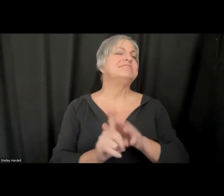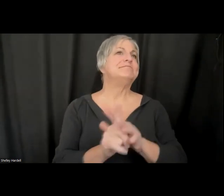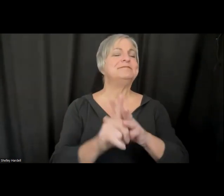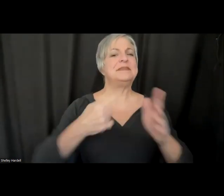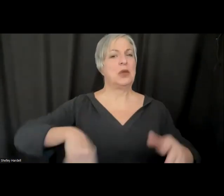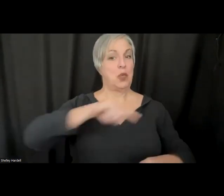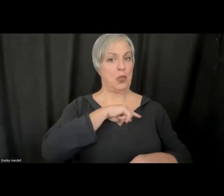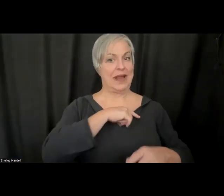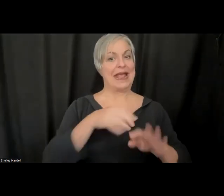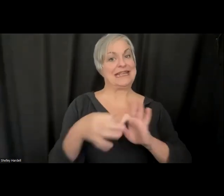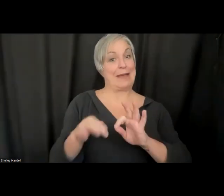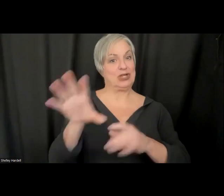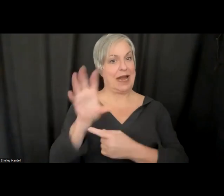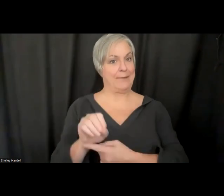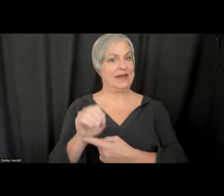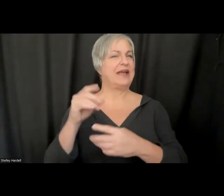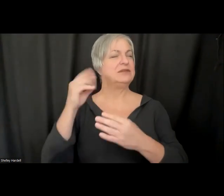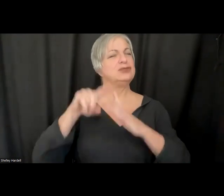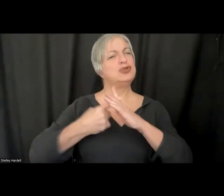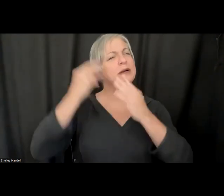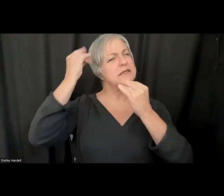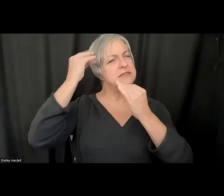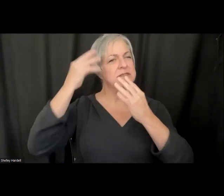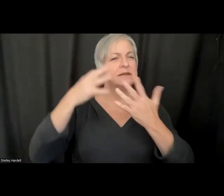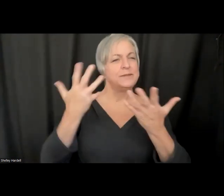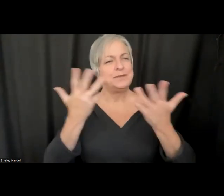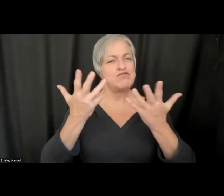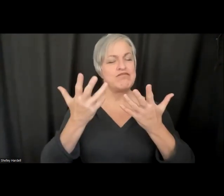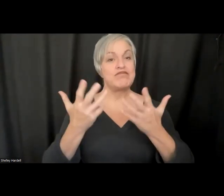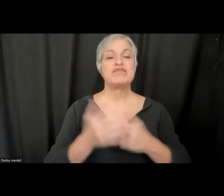captioning vendor are thinking about. When we are looking at